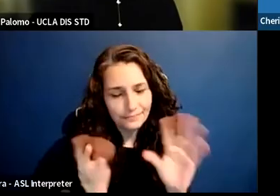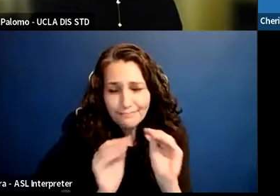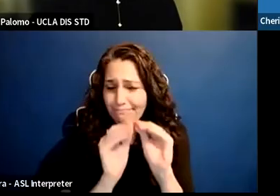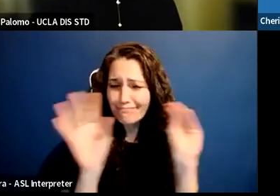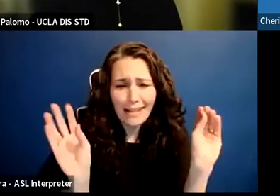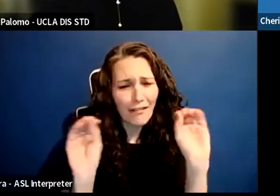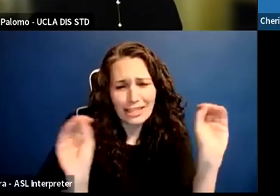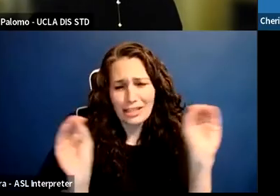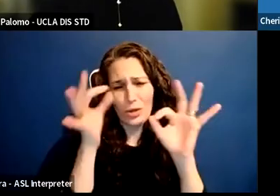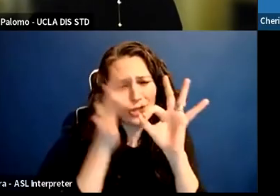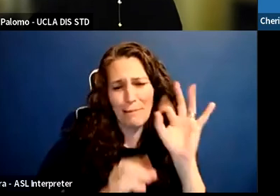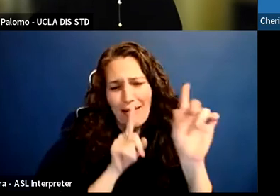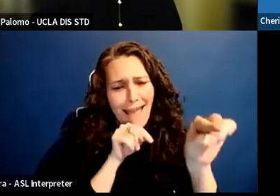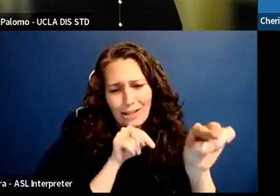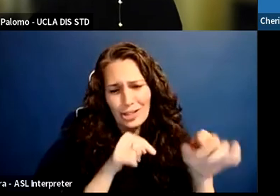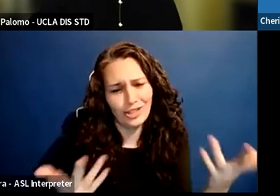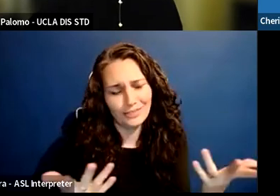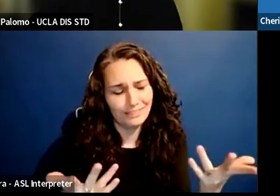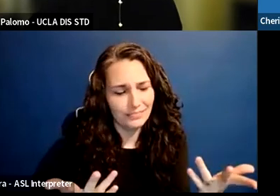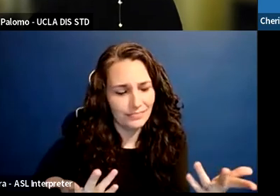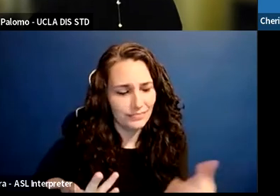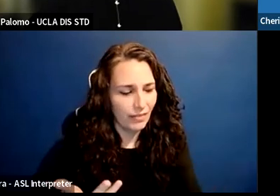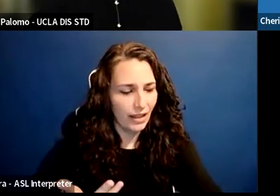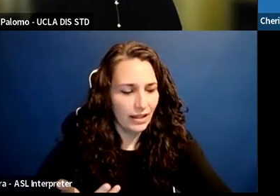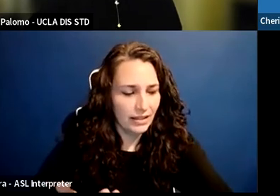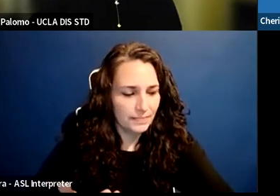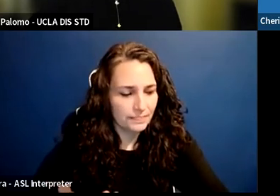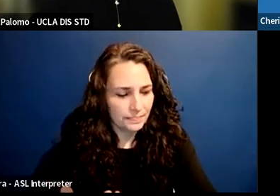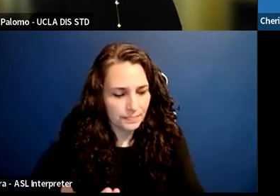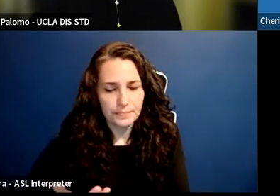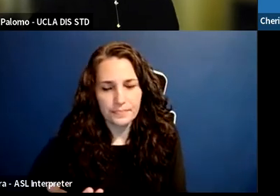and likewise, I think much of what we have been discussing